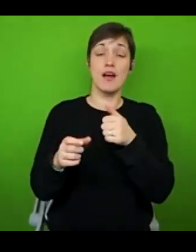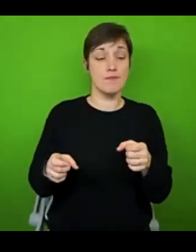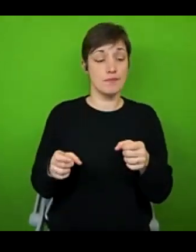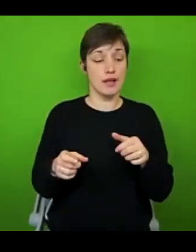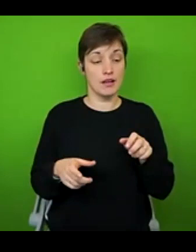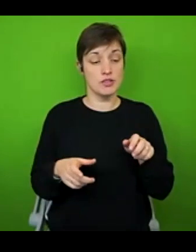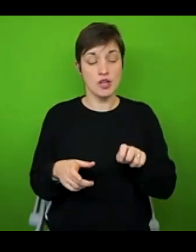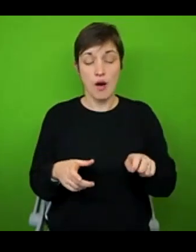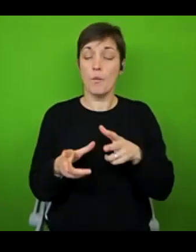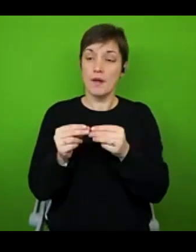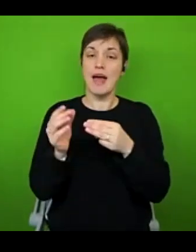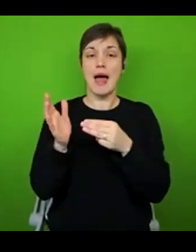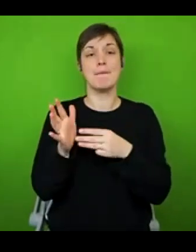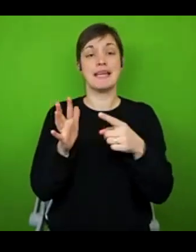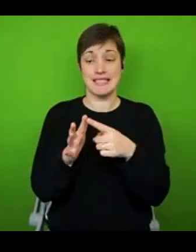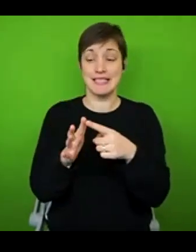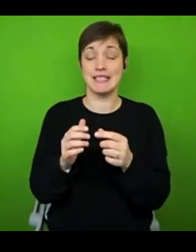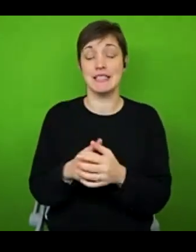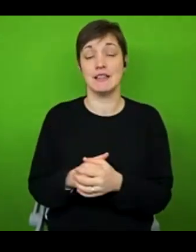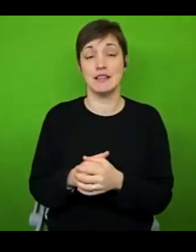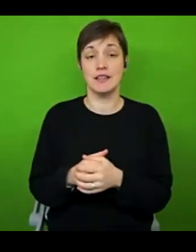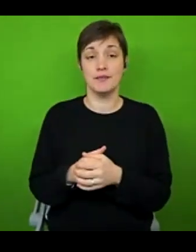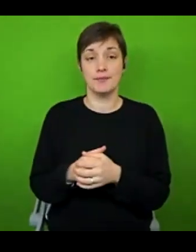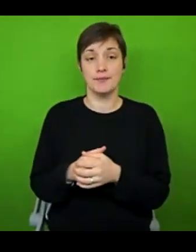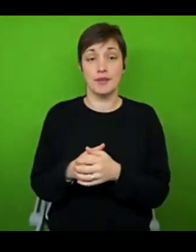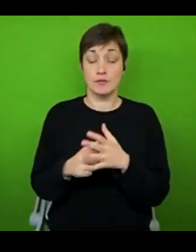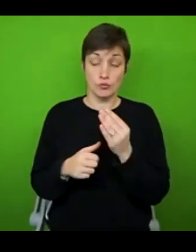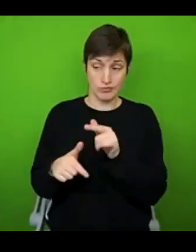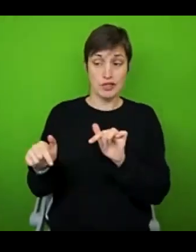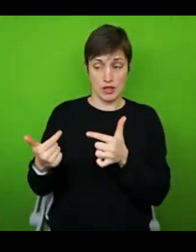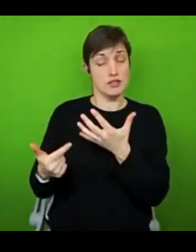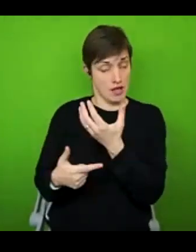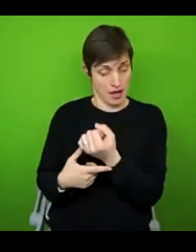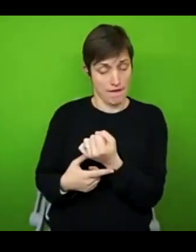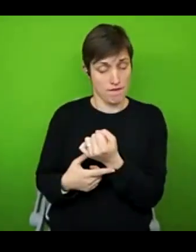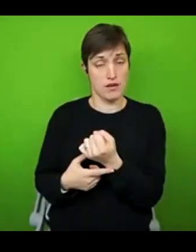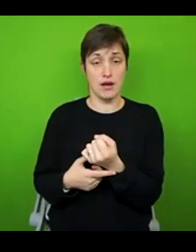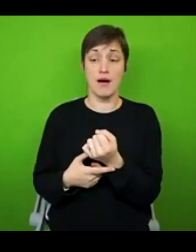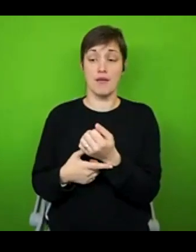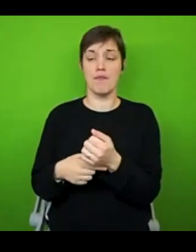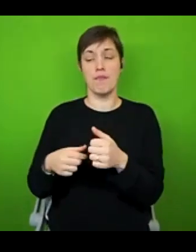of the challenges of using mobility aids with a chronic illness. But ultimately, for me, the pros far outweigh the cons.